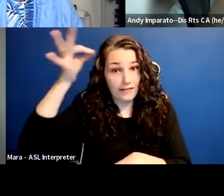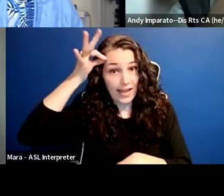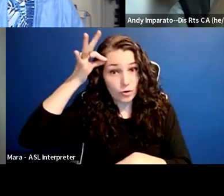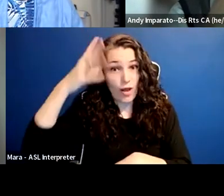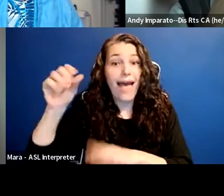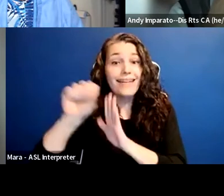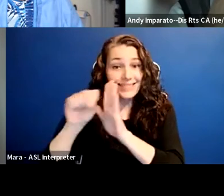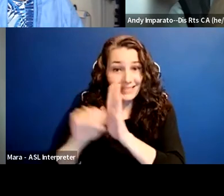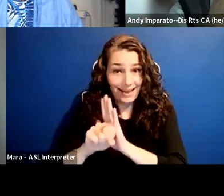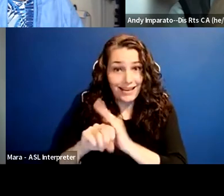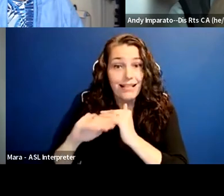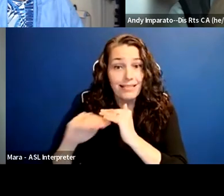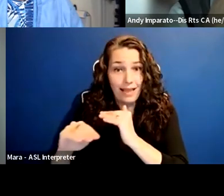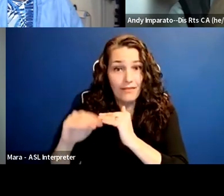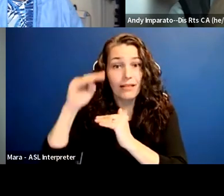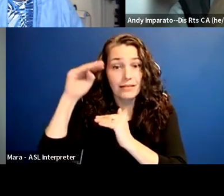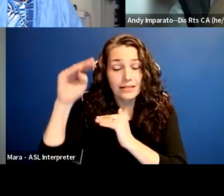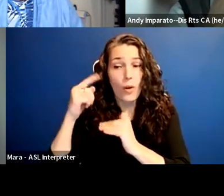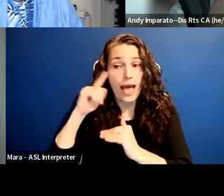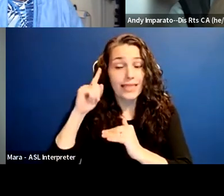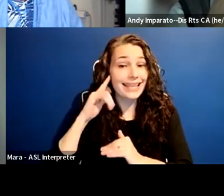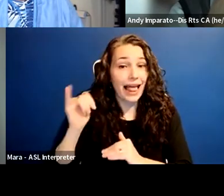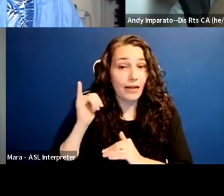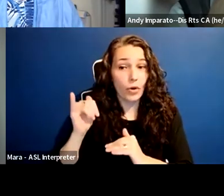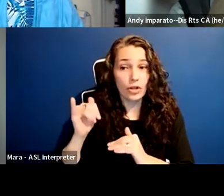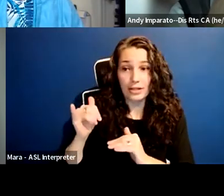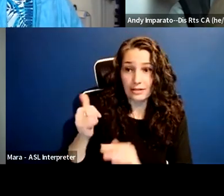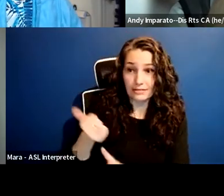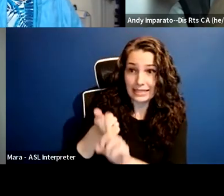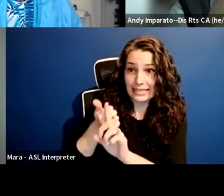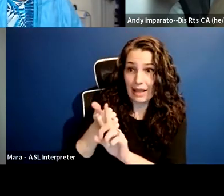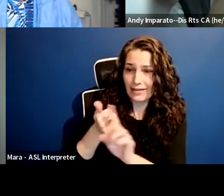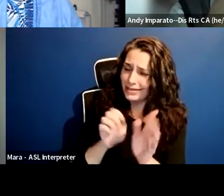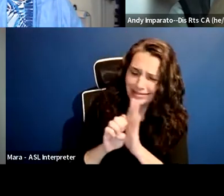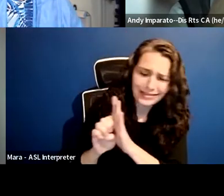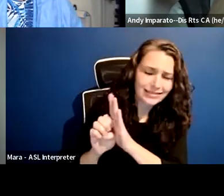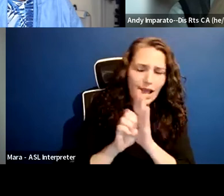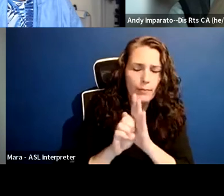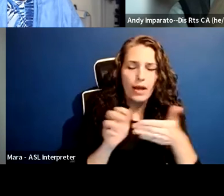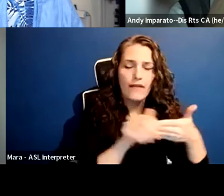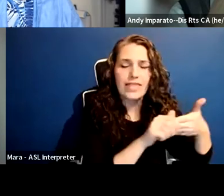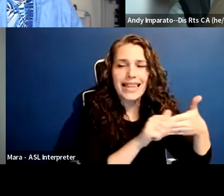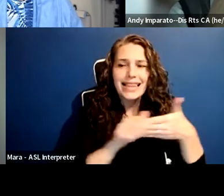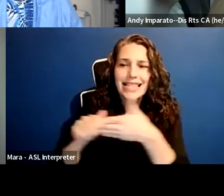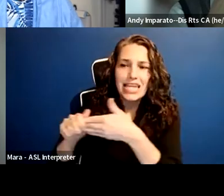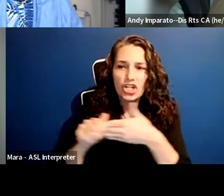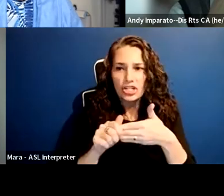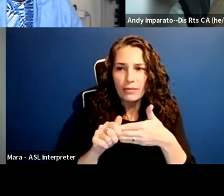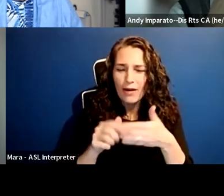And I think California really is an example of the leadership that has played for many decades.